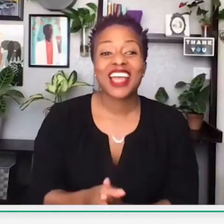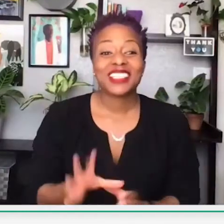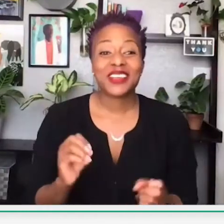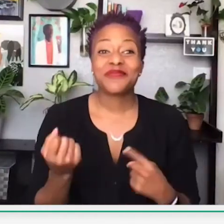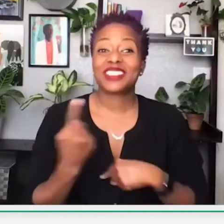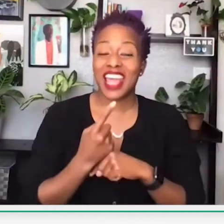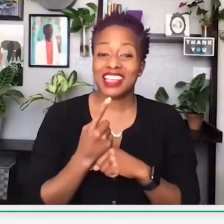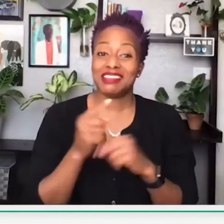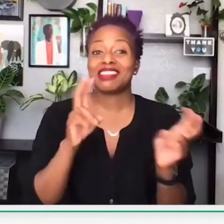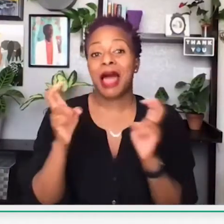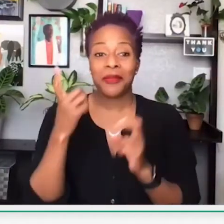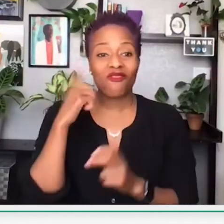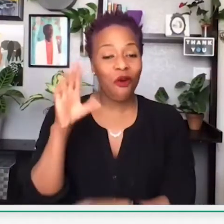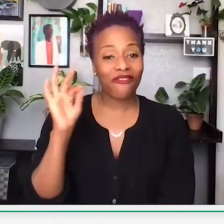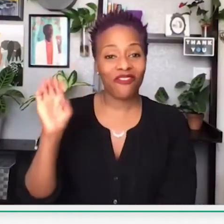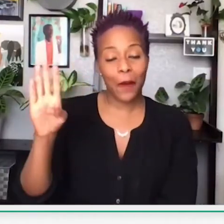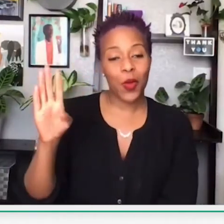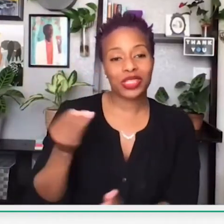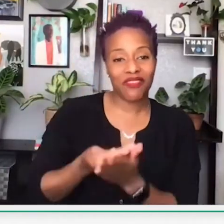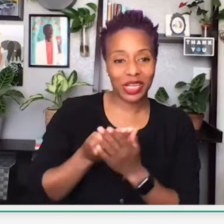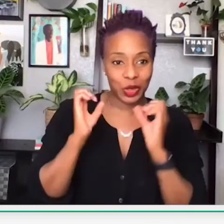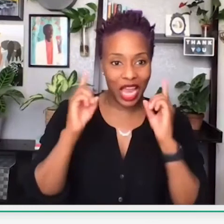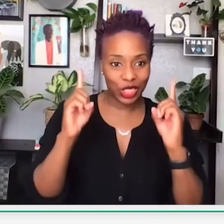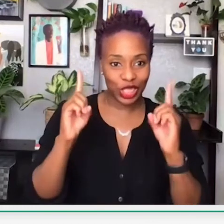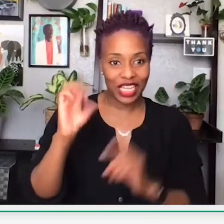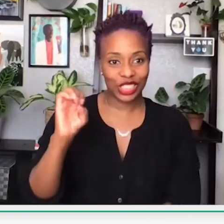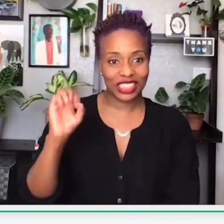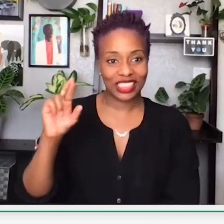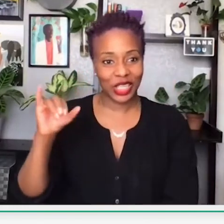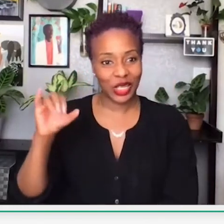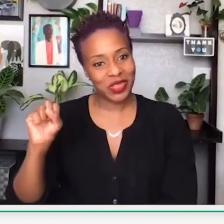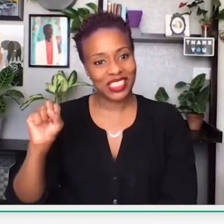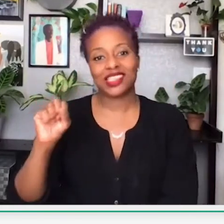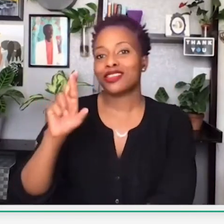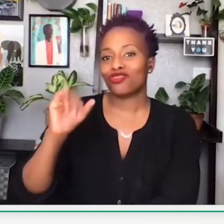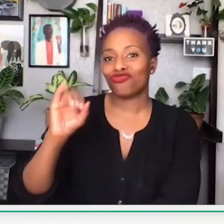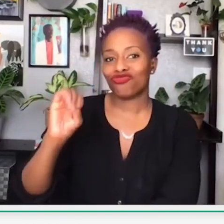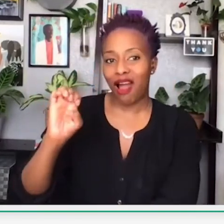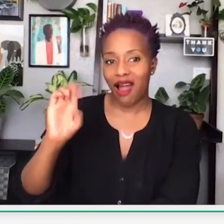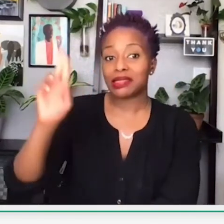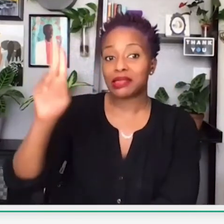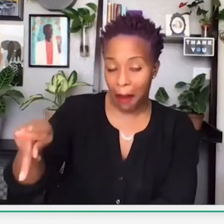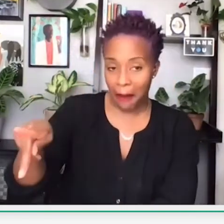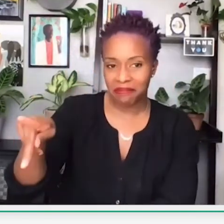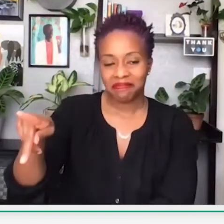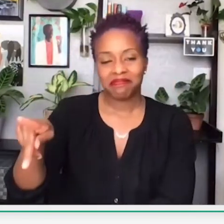All right, we're ready. So, the subject for today, February, and this education